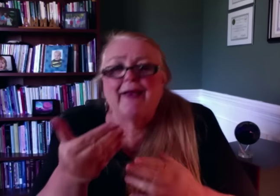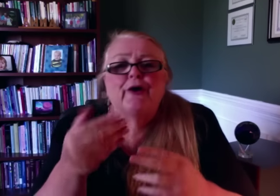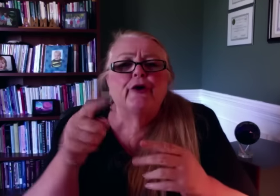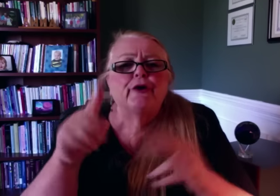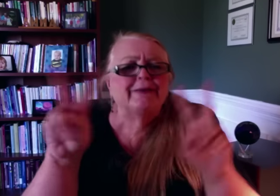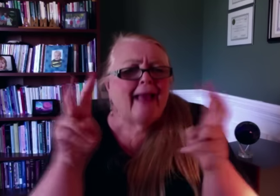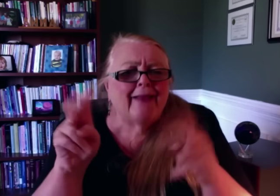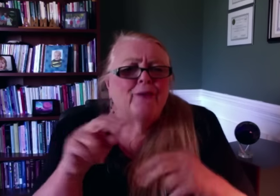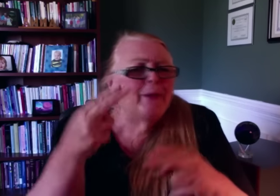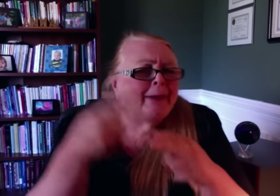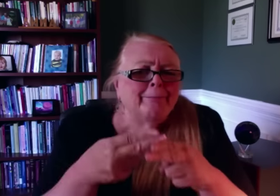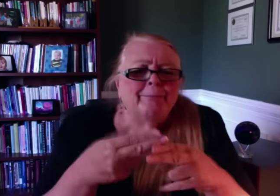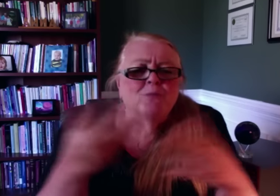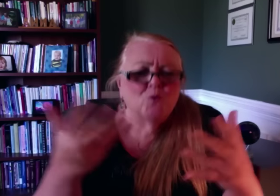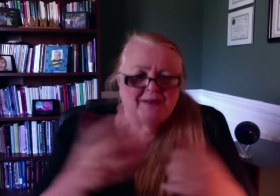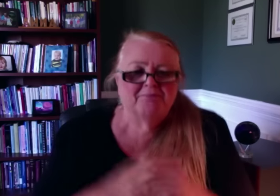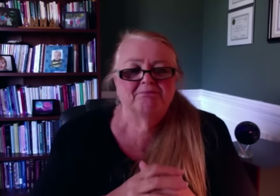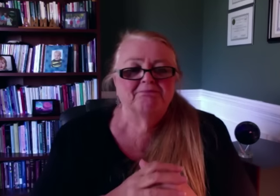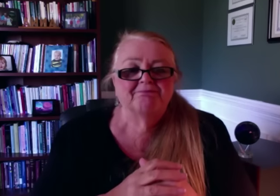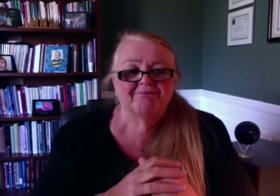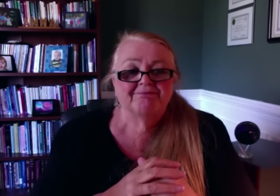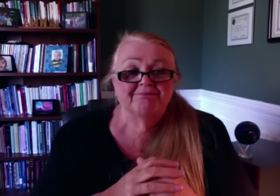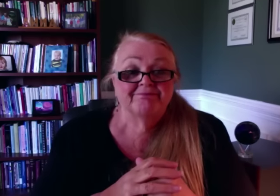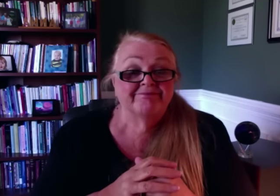hires, their titles, and their names.